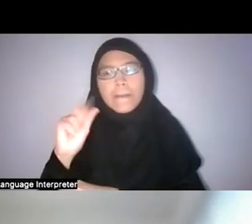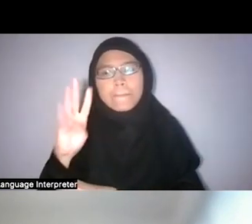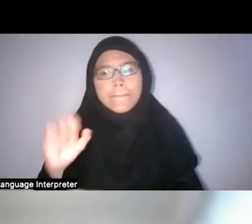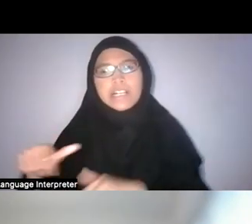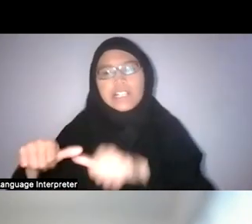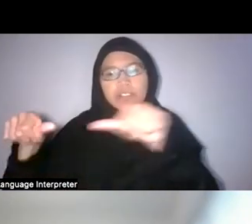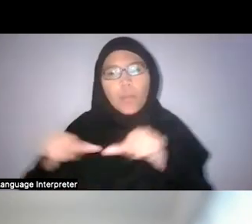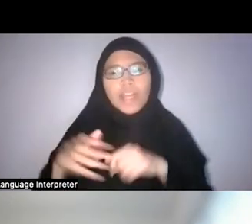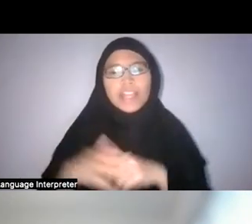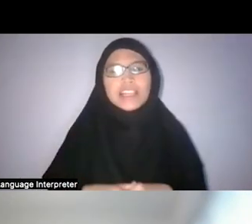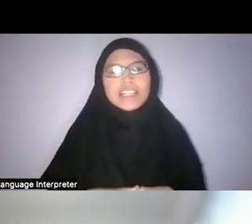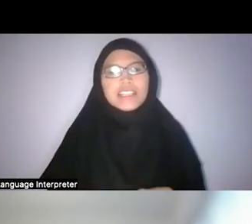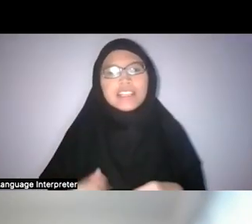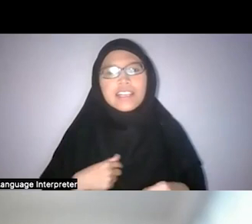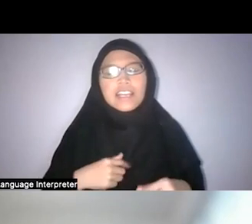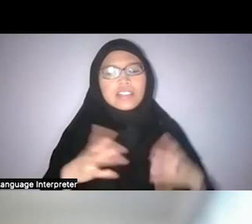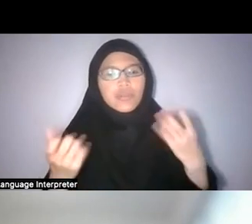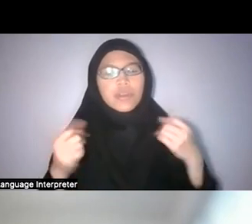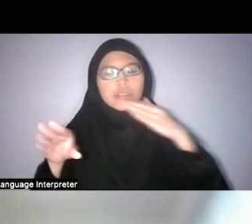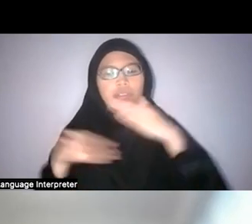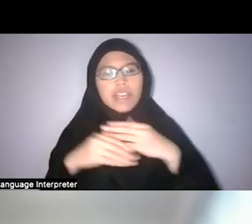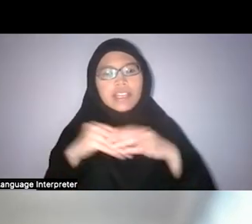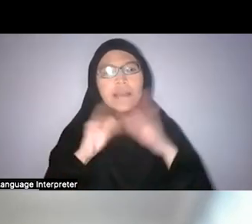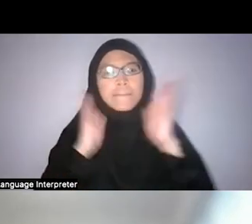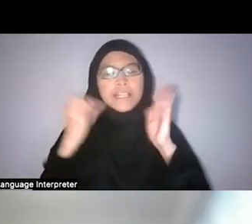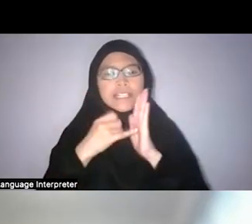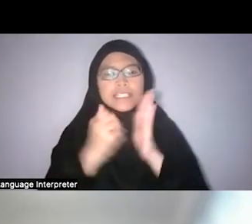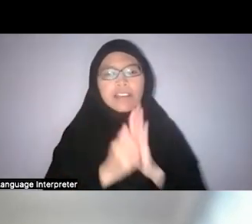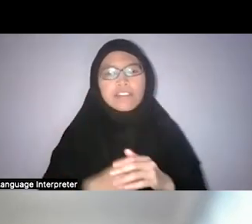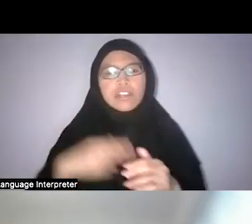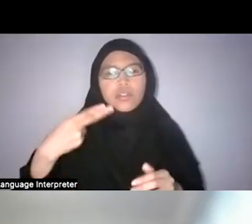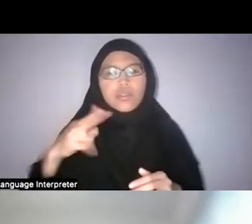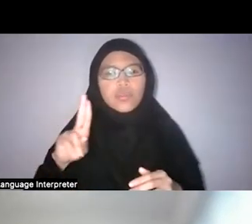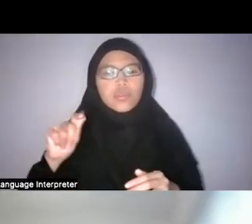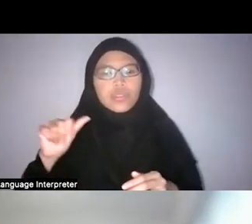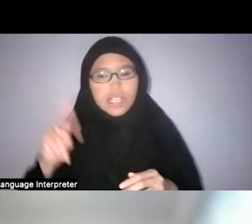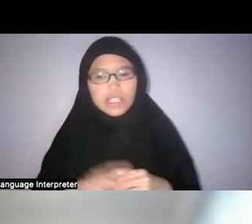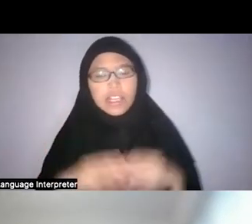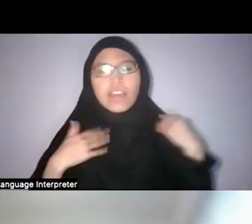Nadirah: I would also like to add, in Malay itself, ‘hutan’, there are different categories to hutan